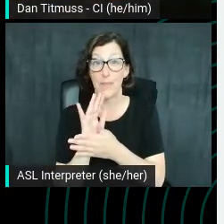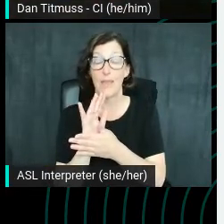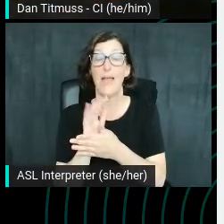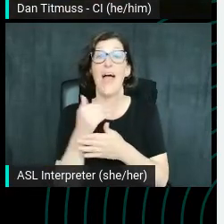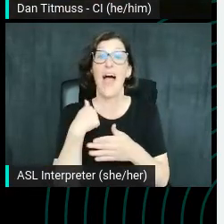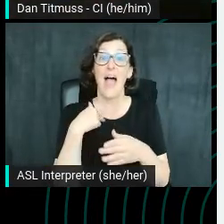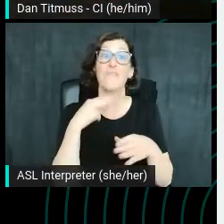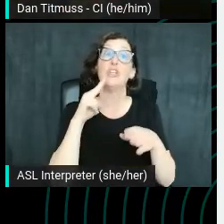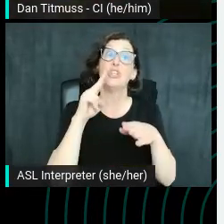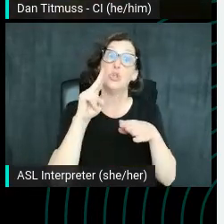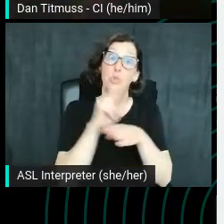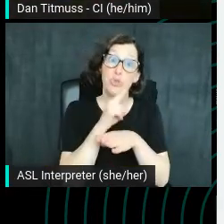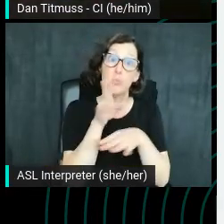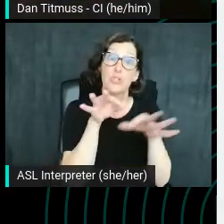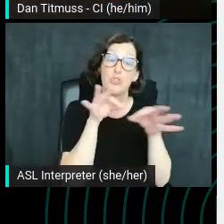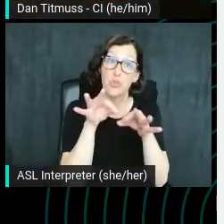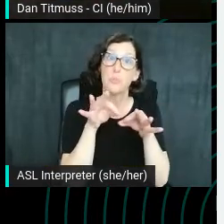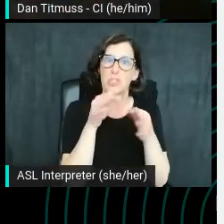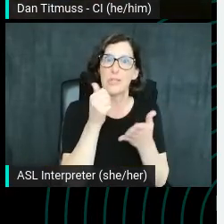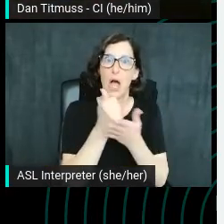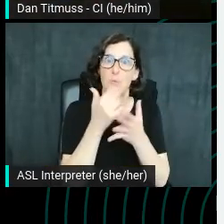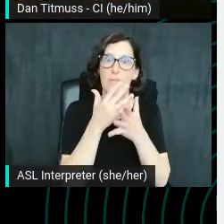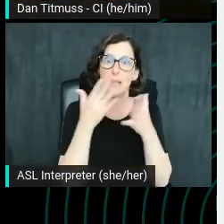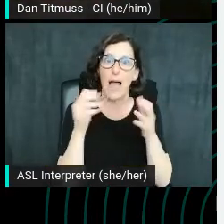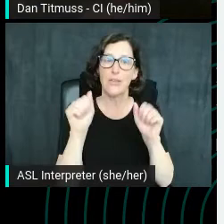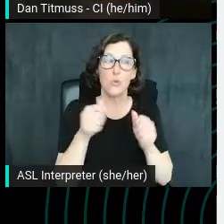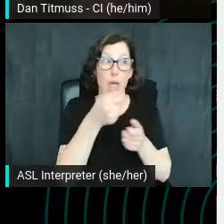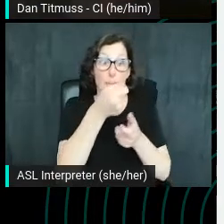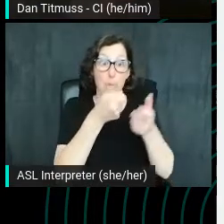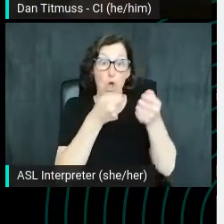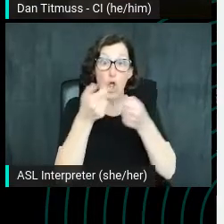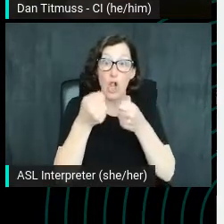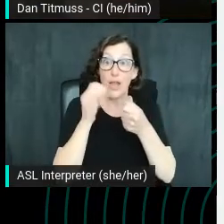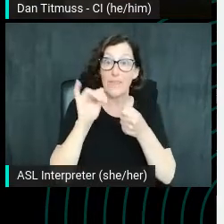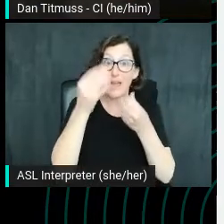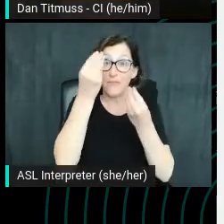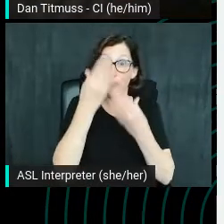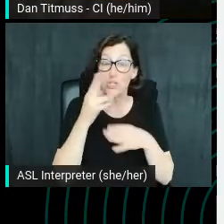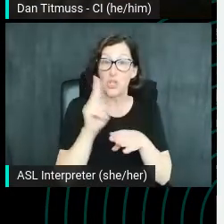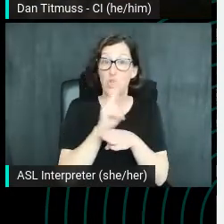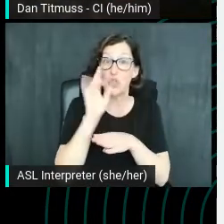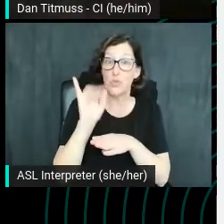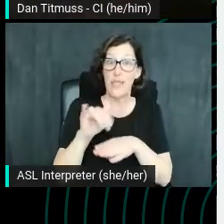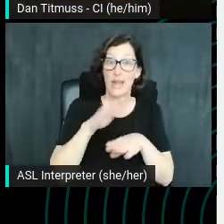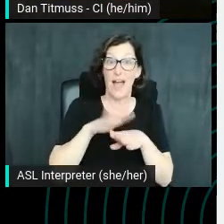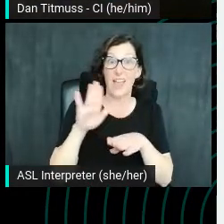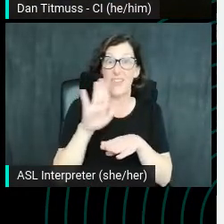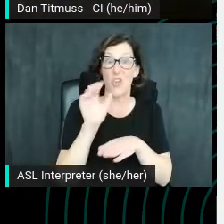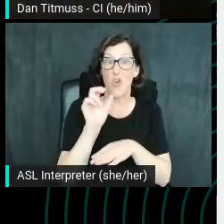really strong and Google can actually pull that information and use it on their own search engine results page as well.